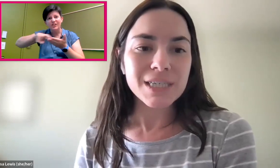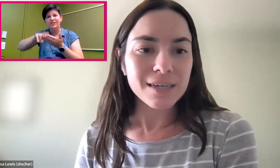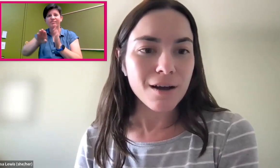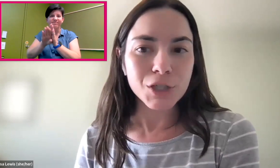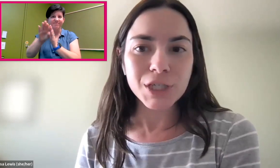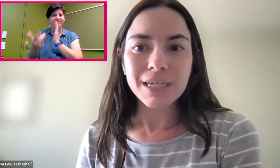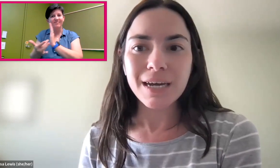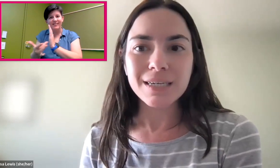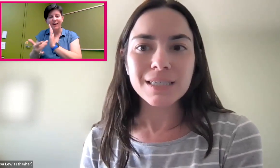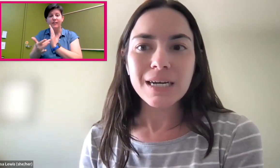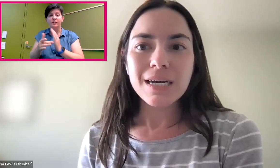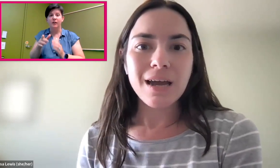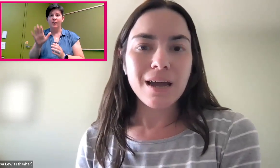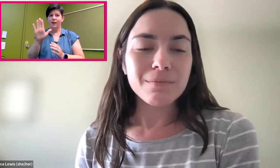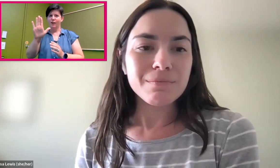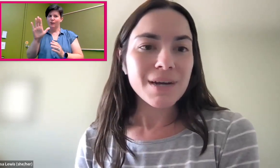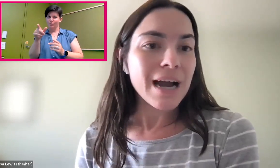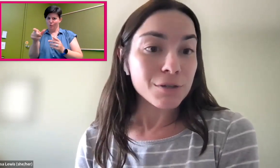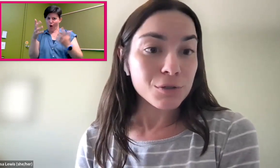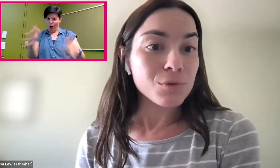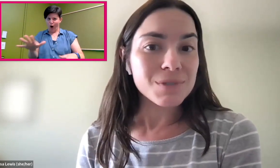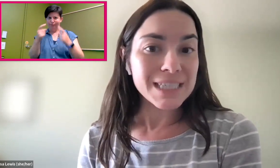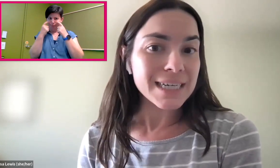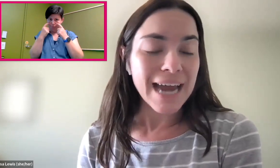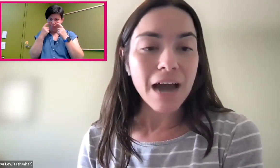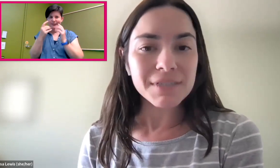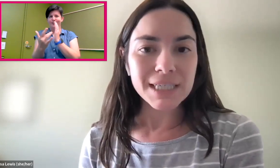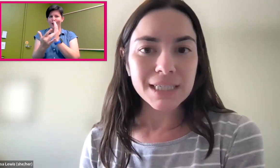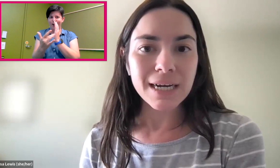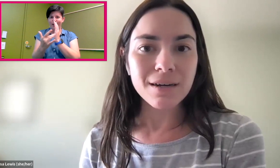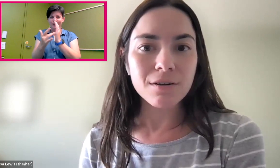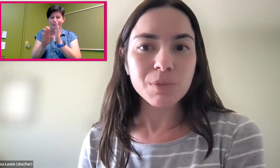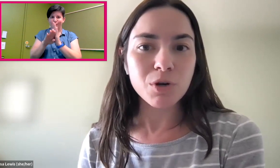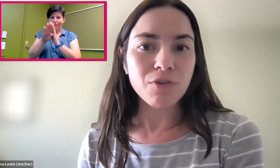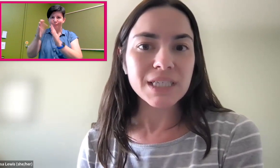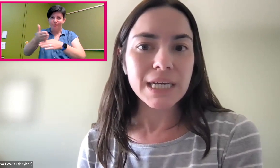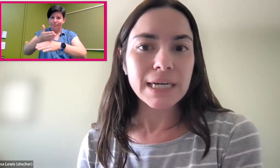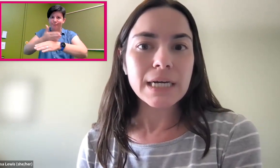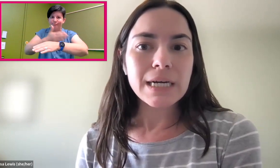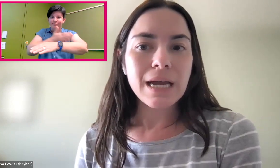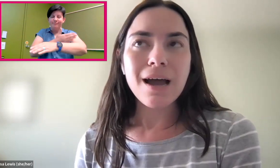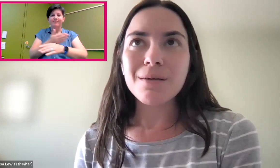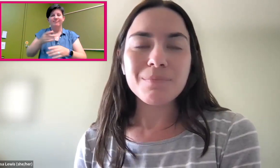and technology and how you see and have seen technology progressing.